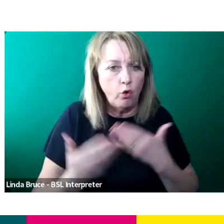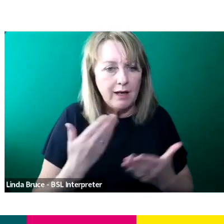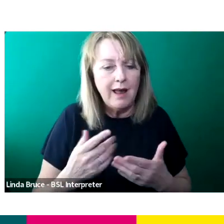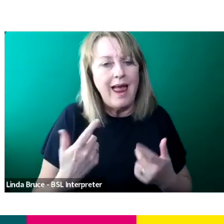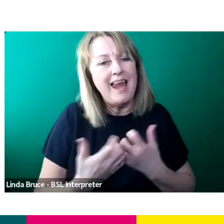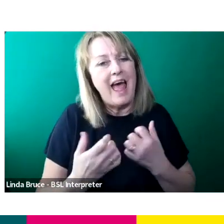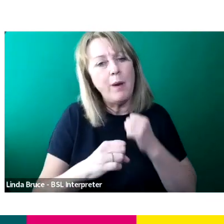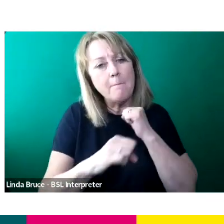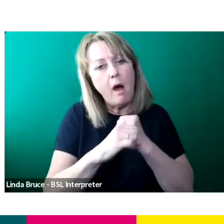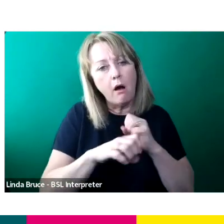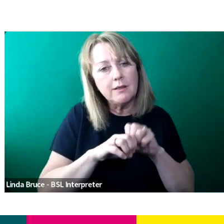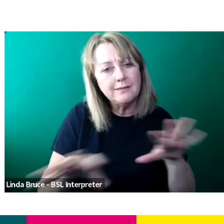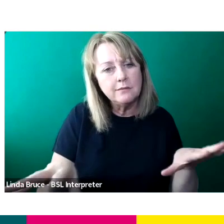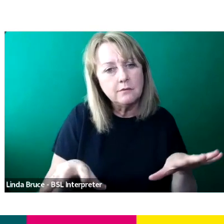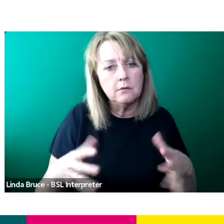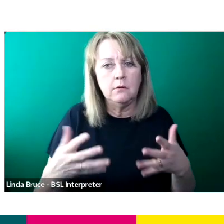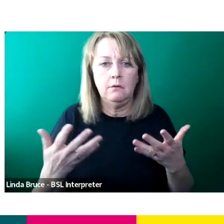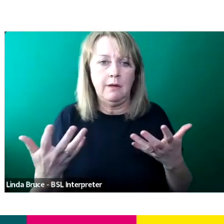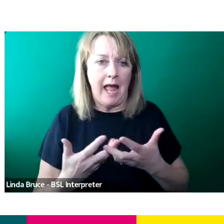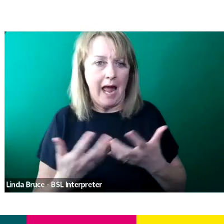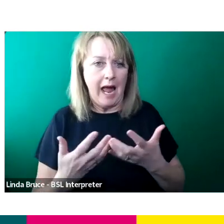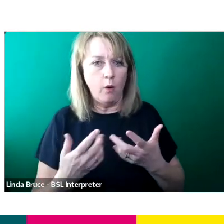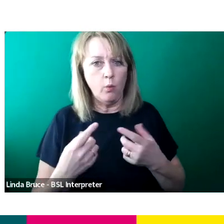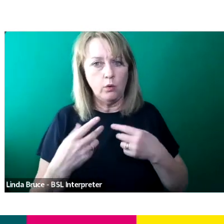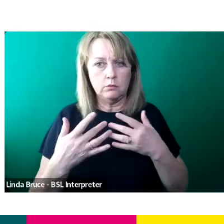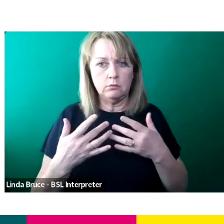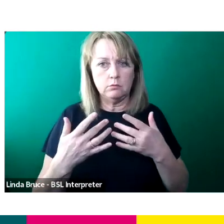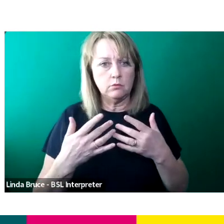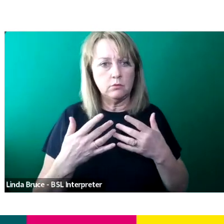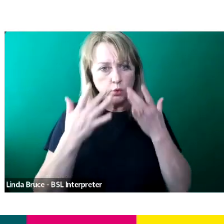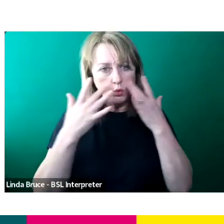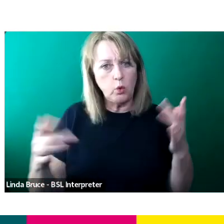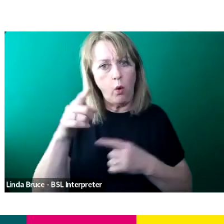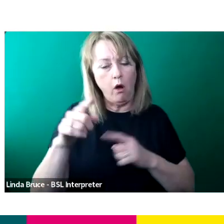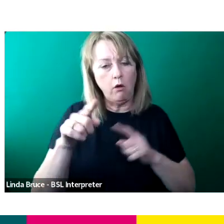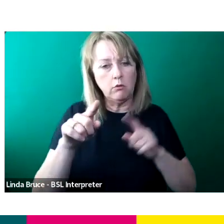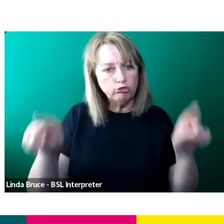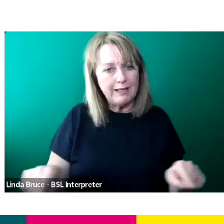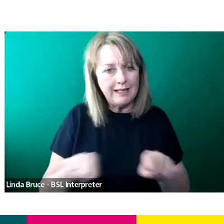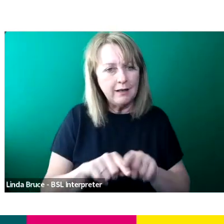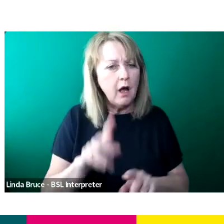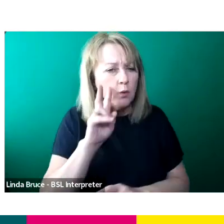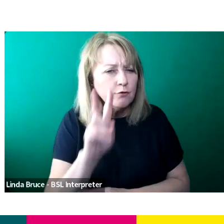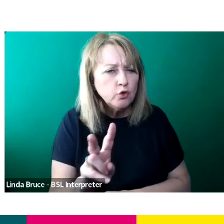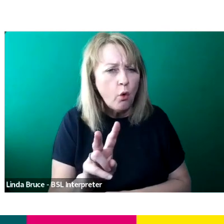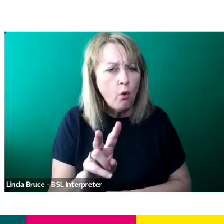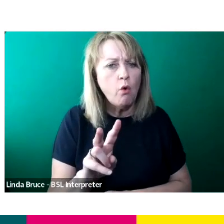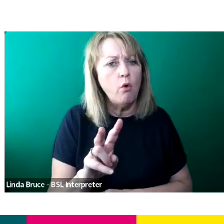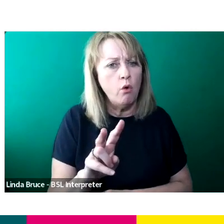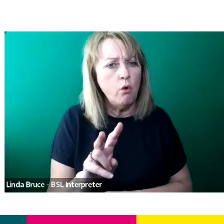and the way that we trailed the show on screen, I dunno if anybody saw it, but we made it